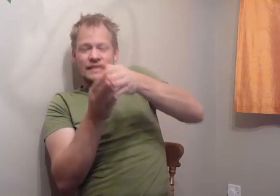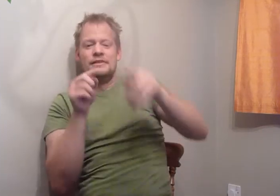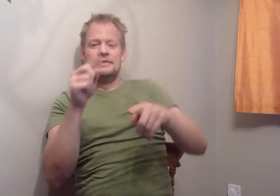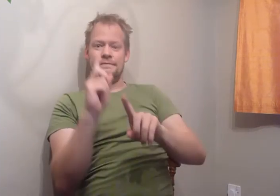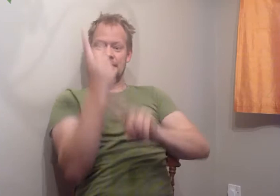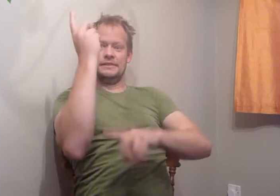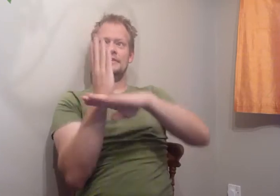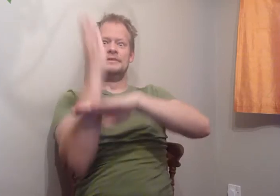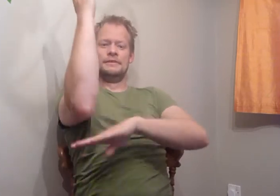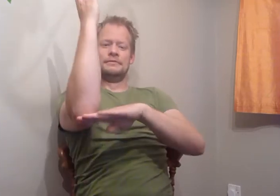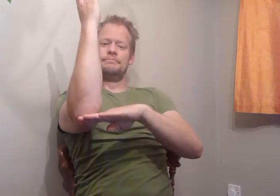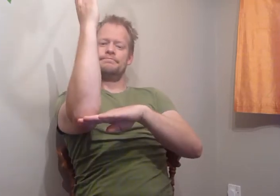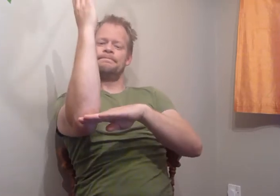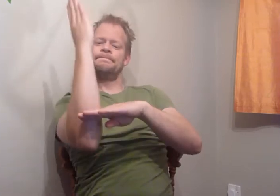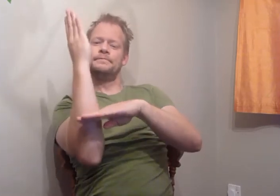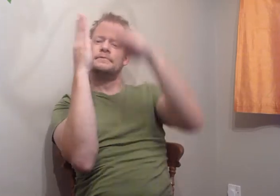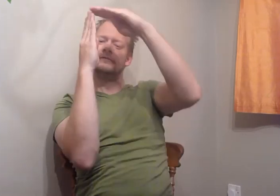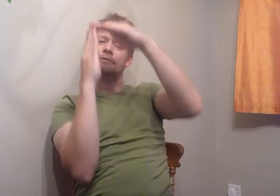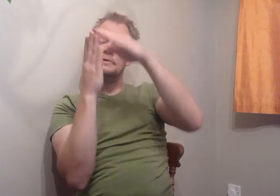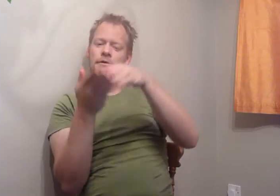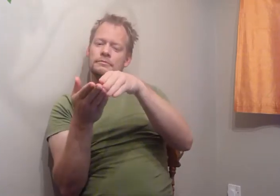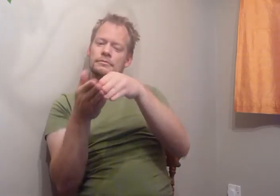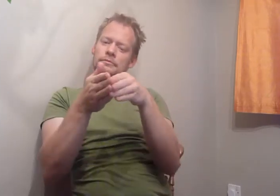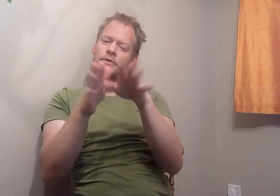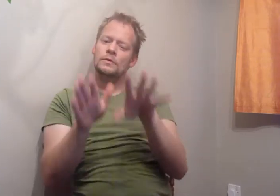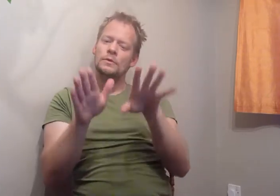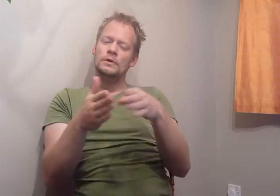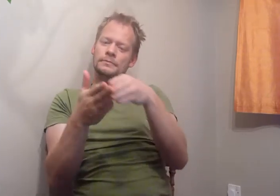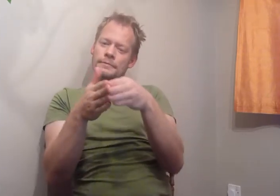He had to lower the main sail - to make the boat slow down.